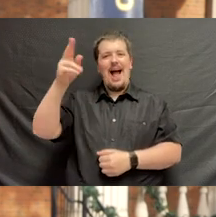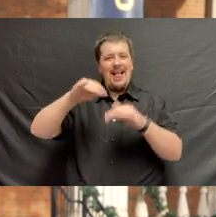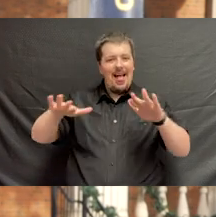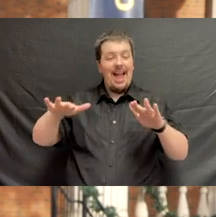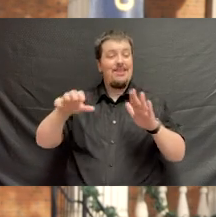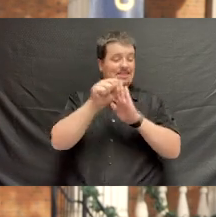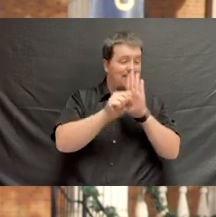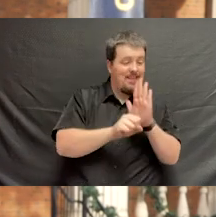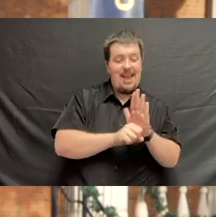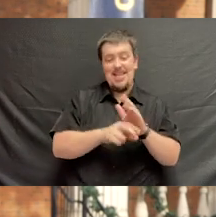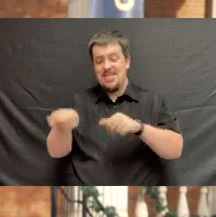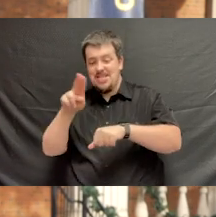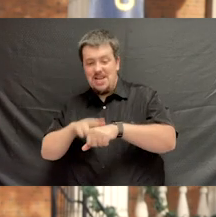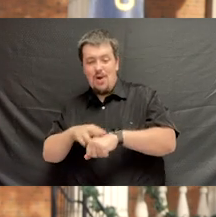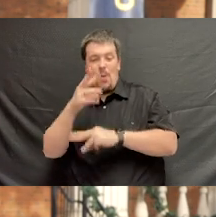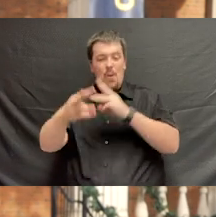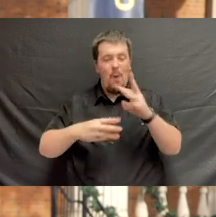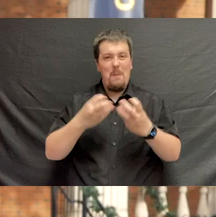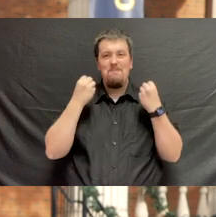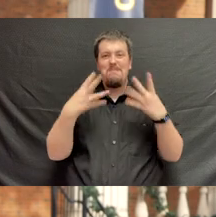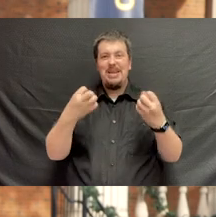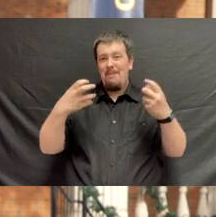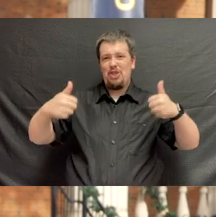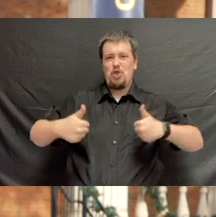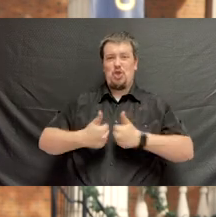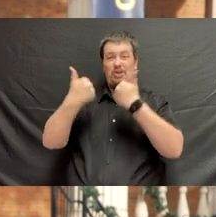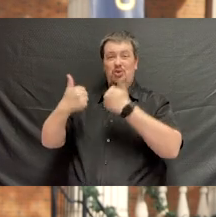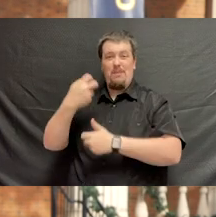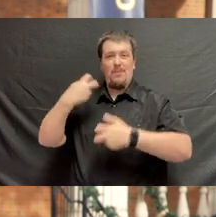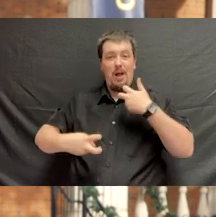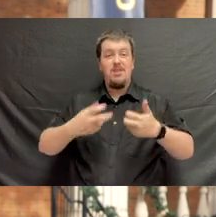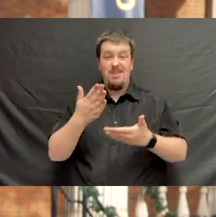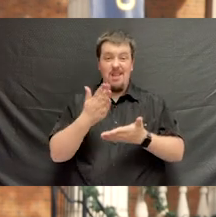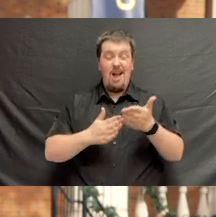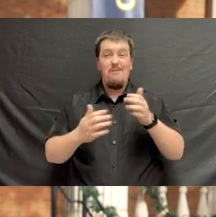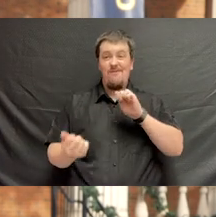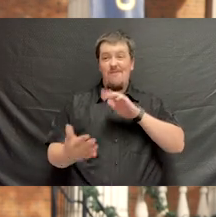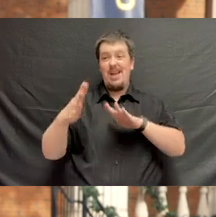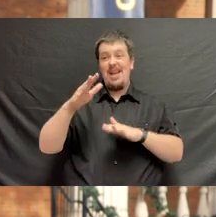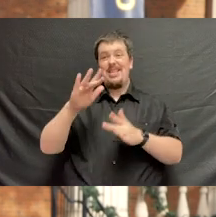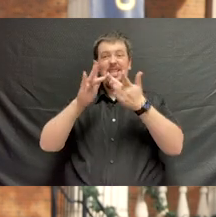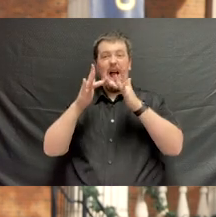nation, and world face unprecedented challenges. Some of you will be taking on cybersecurity